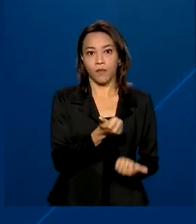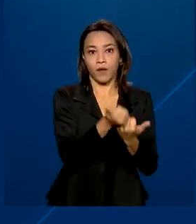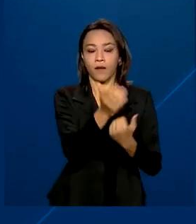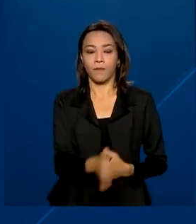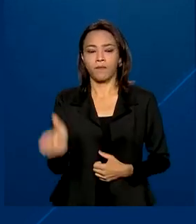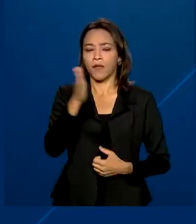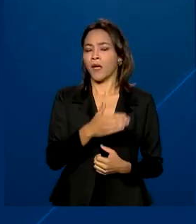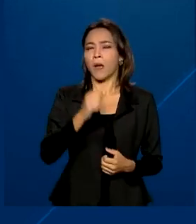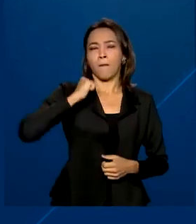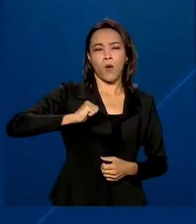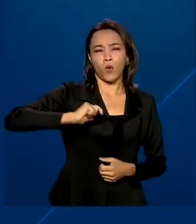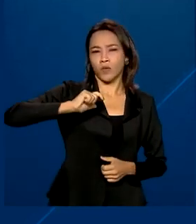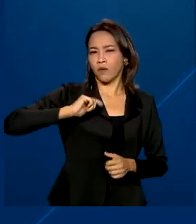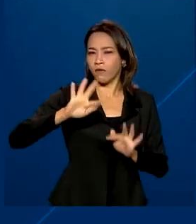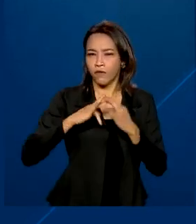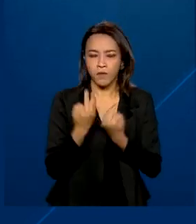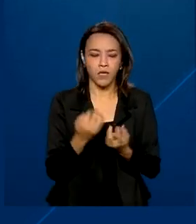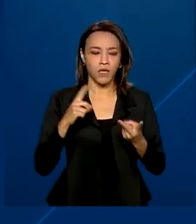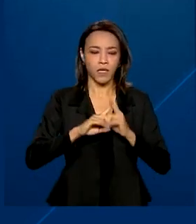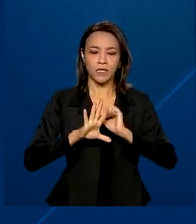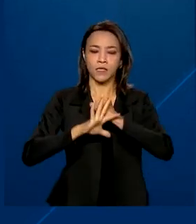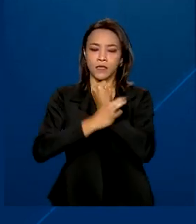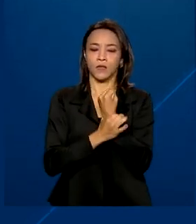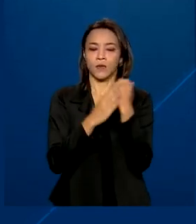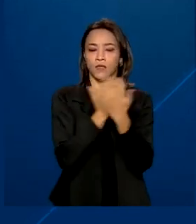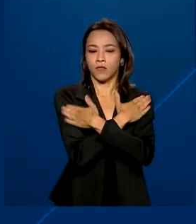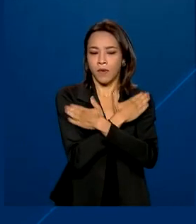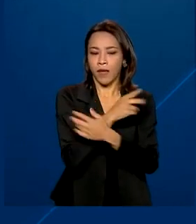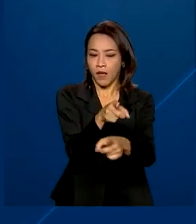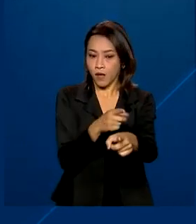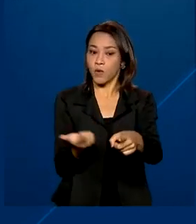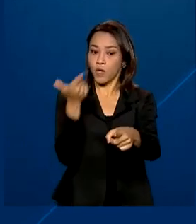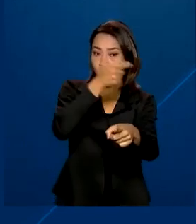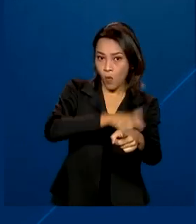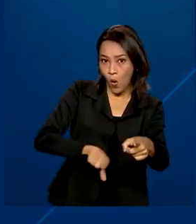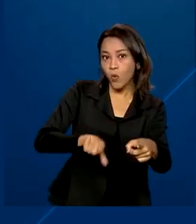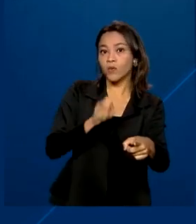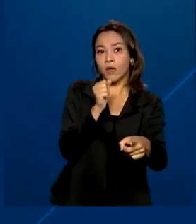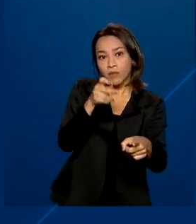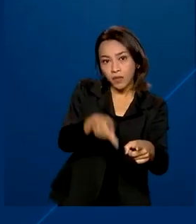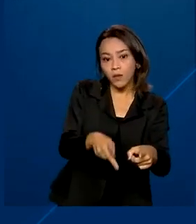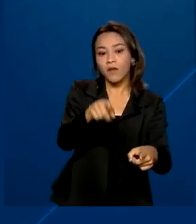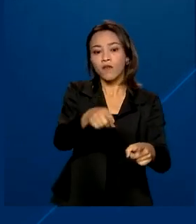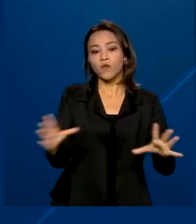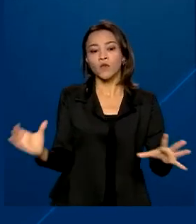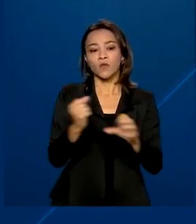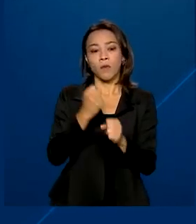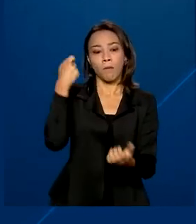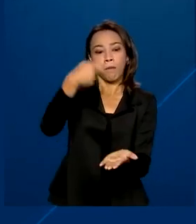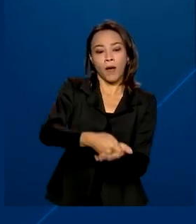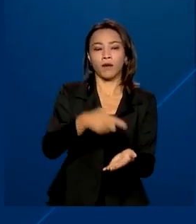Exchange unemployment insurance Family and pension benefits were paid 73 billion of reais